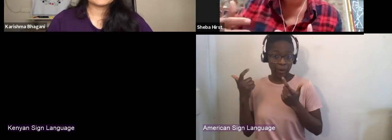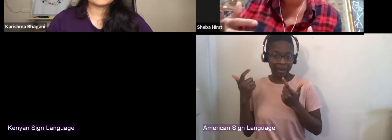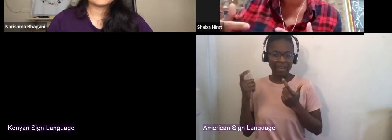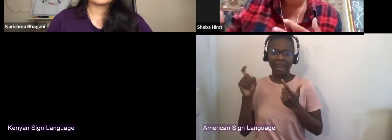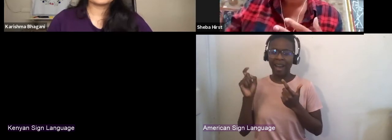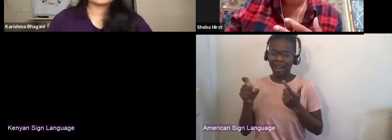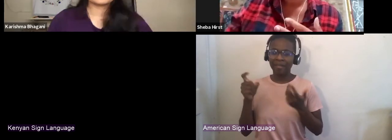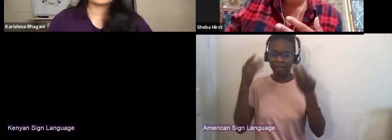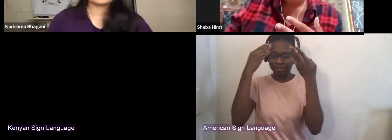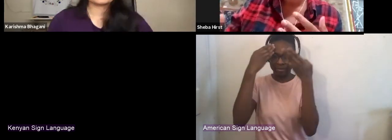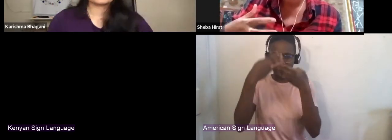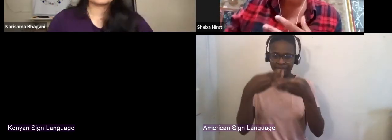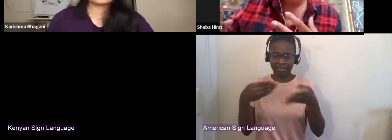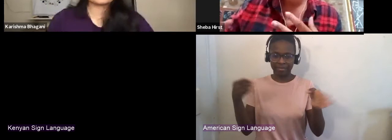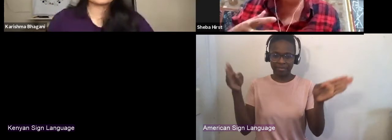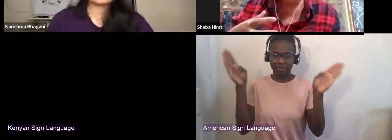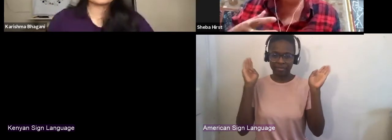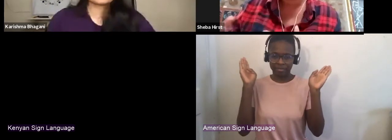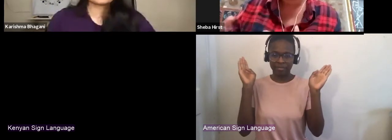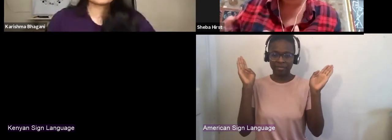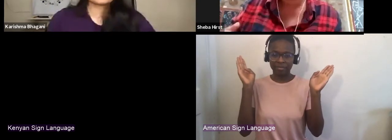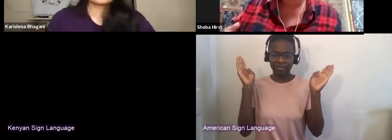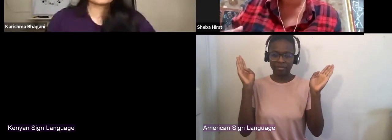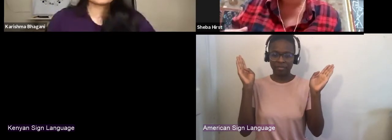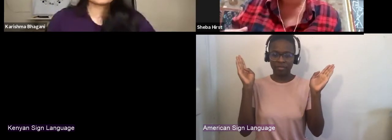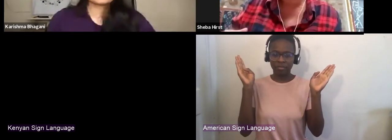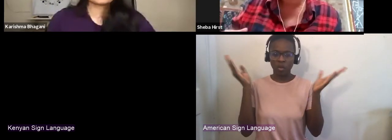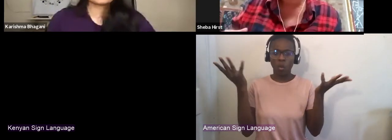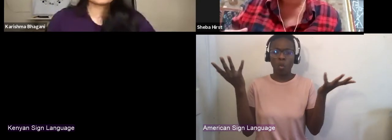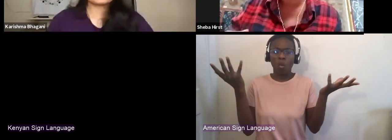to what's being made in your world.